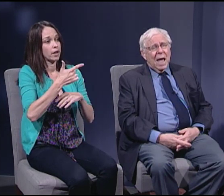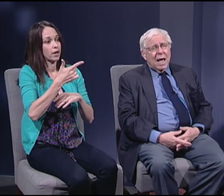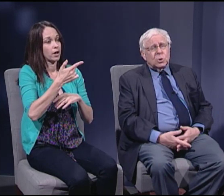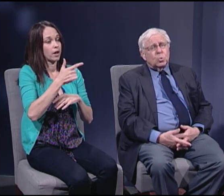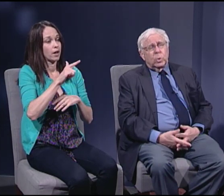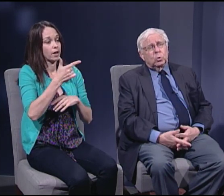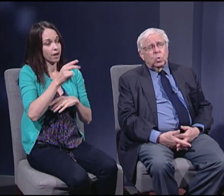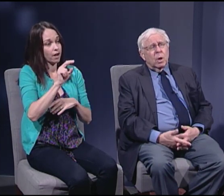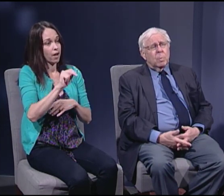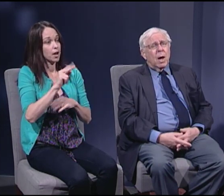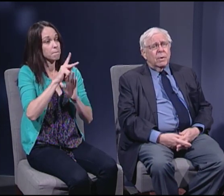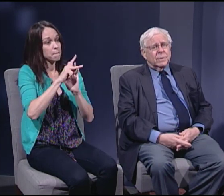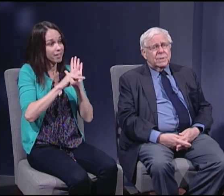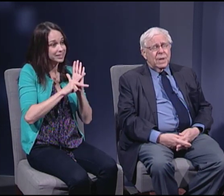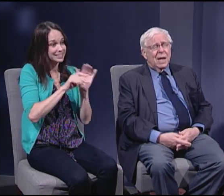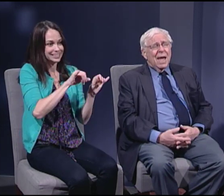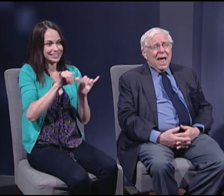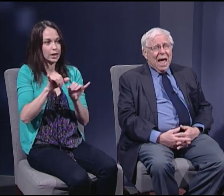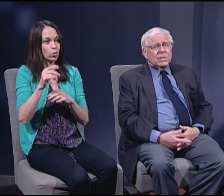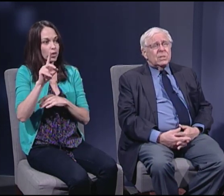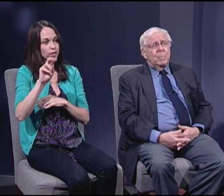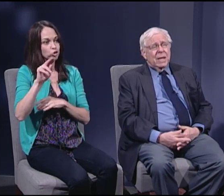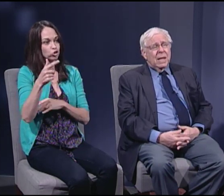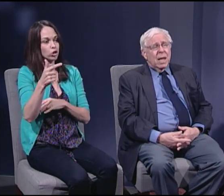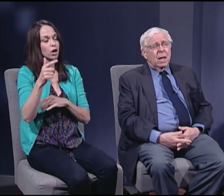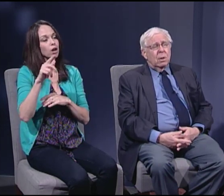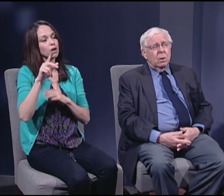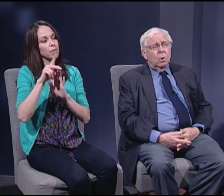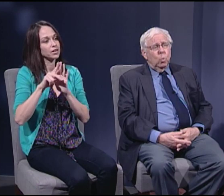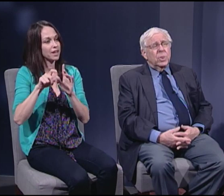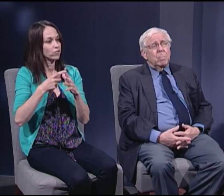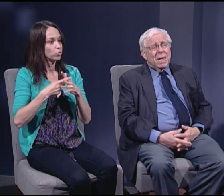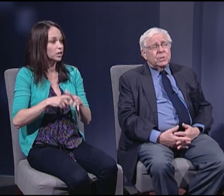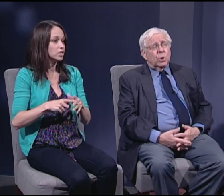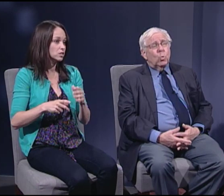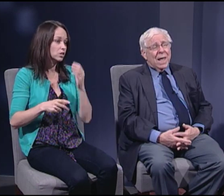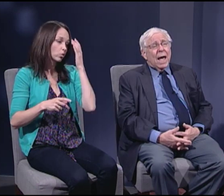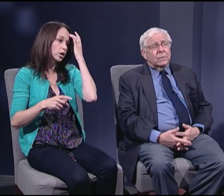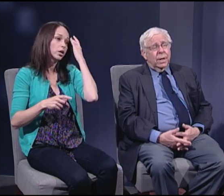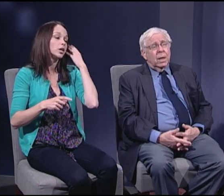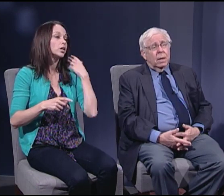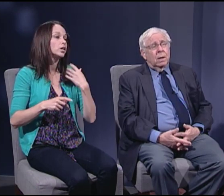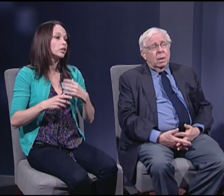as with drug policy has to begin with the basic reality